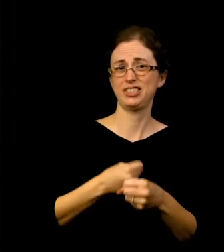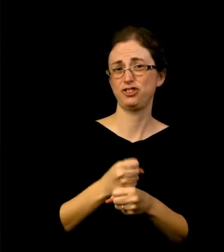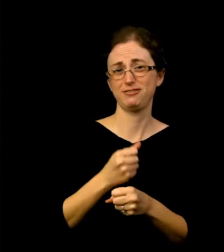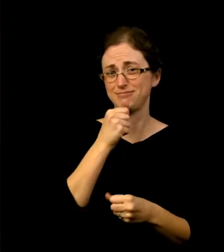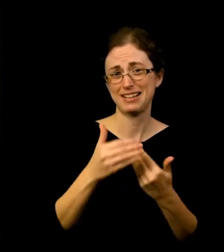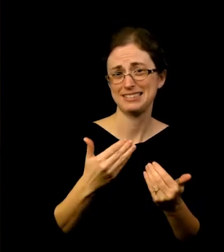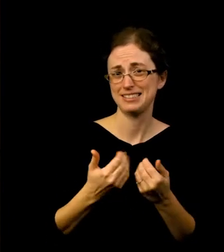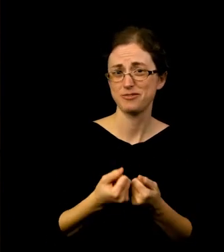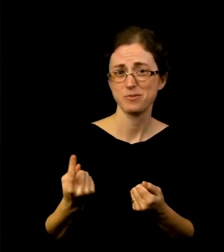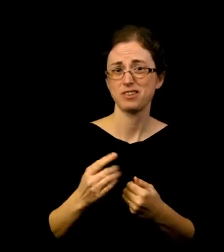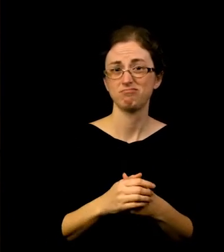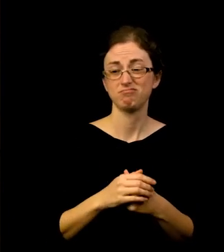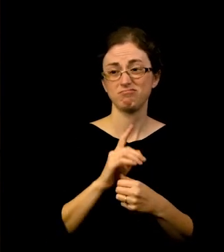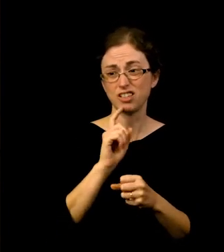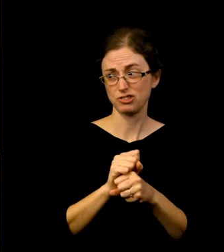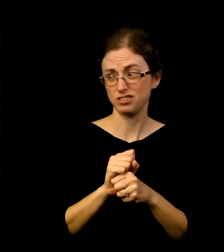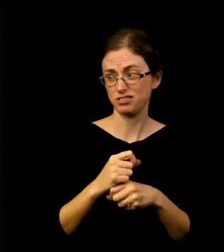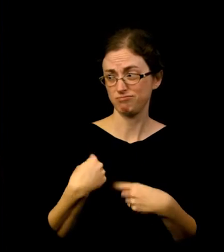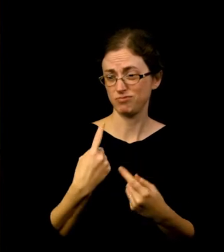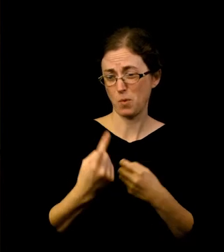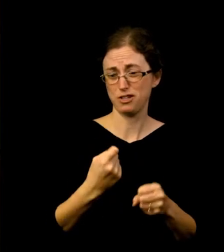In fact, the last year and a half hasn't been easy for anyone.